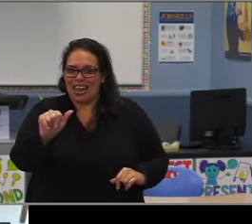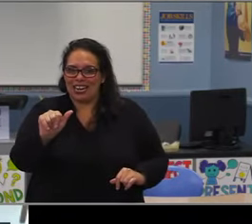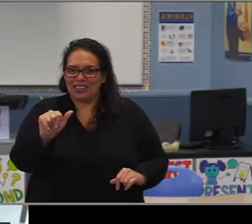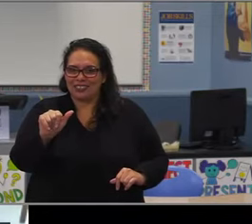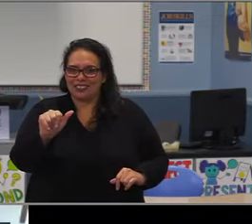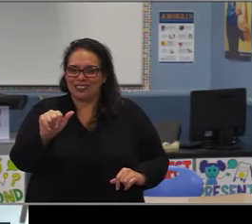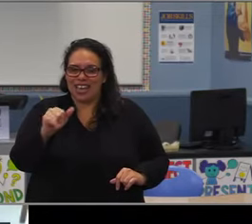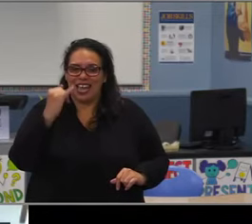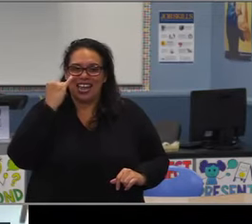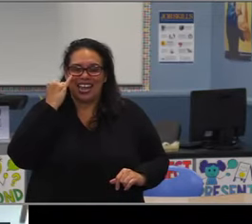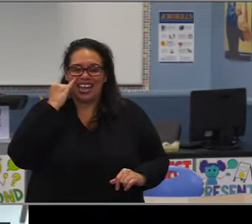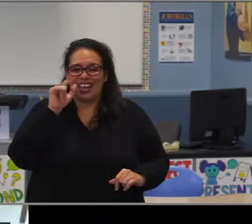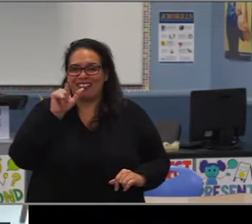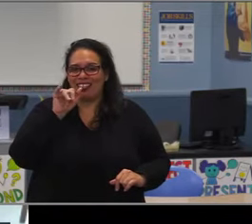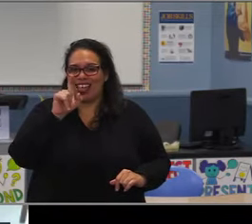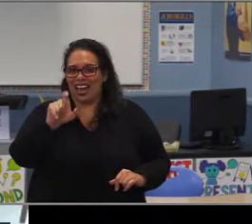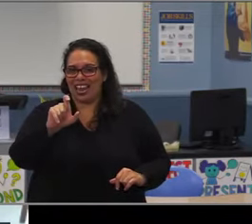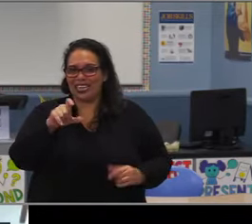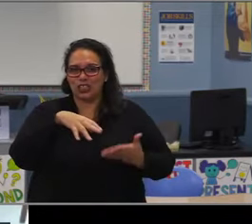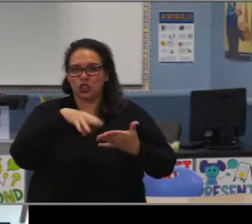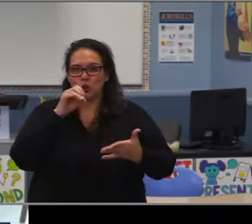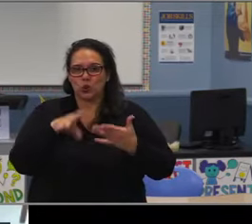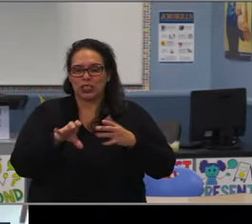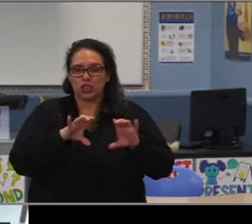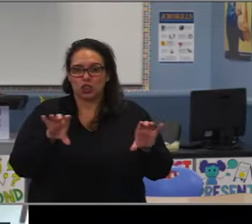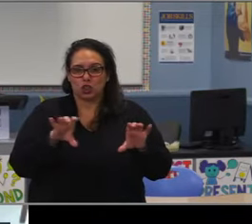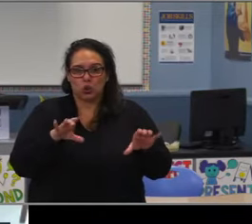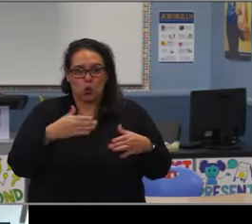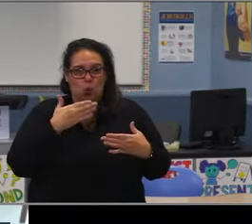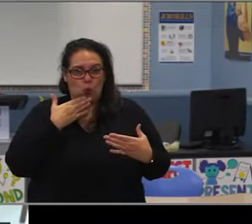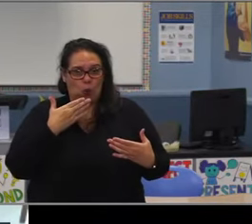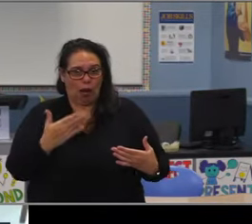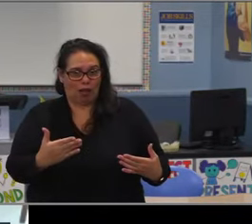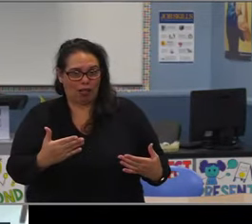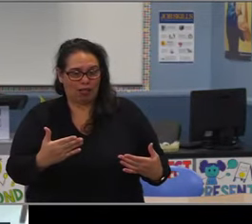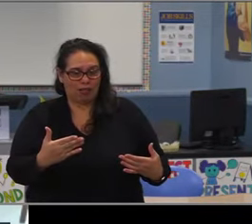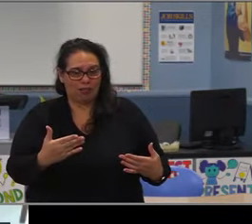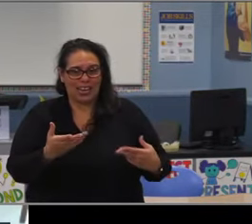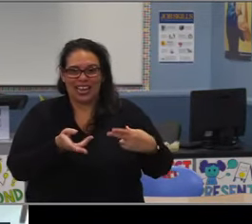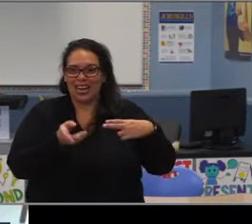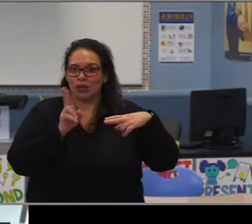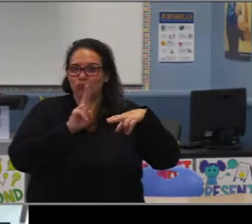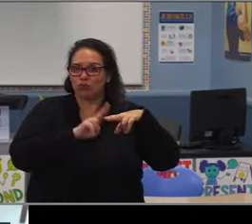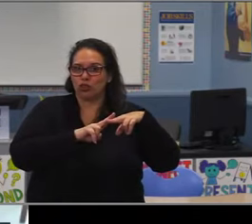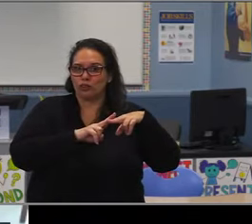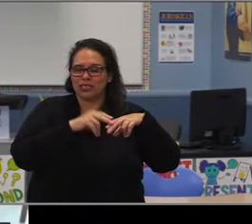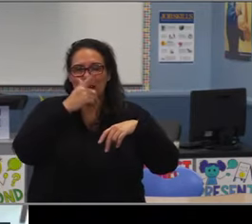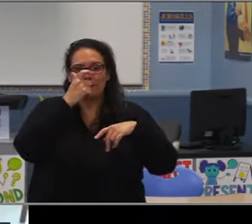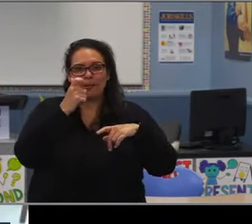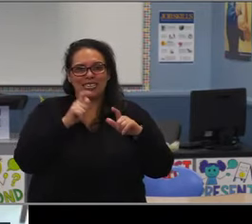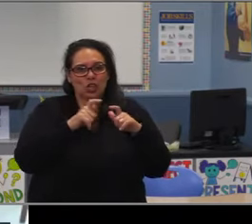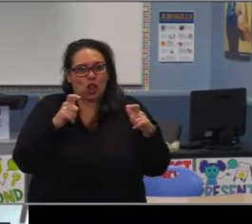So this year we have nine schools. In fact, that all their students in sixth grade are in Math 6 Accelerated,